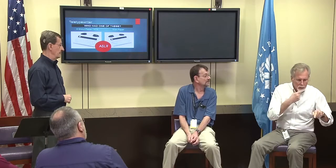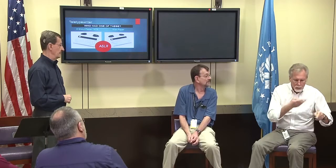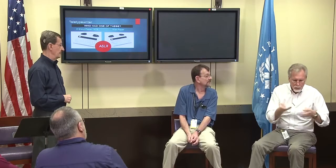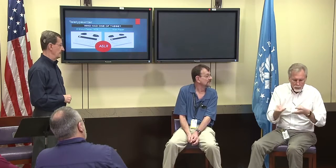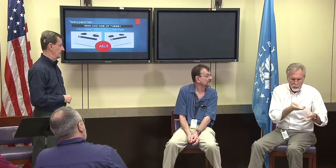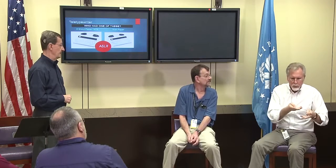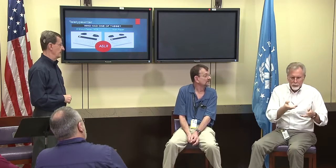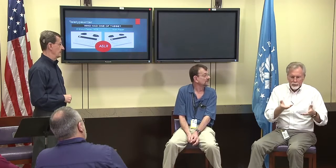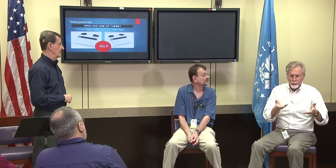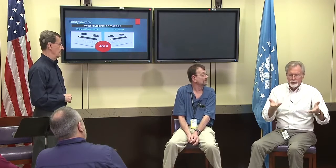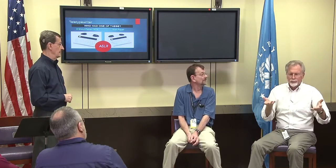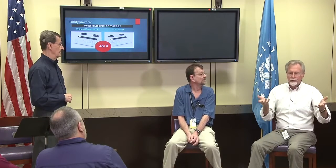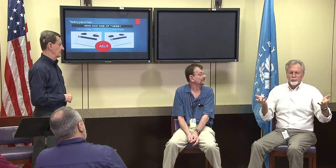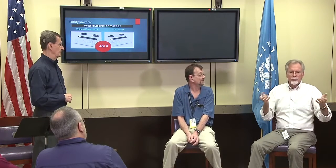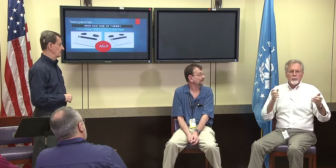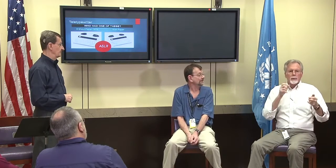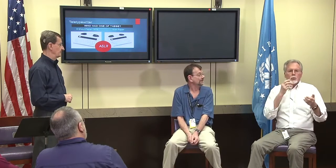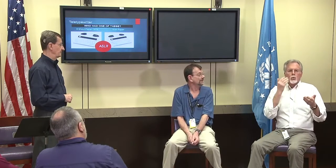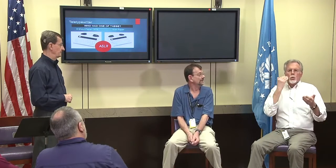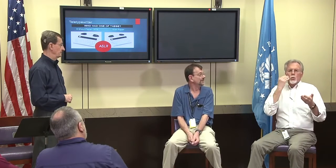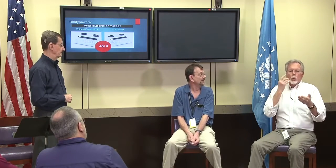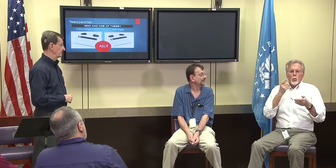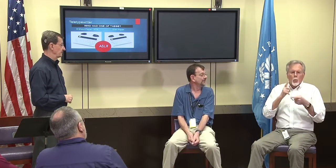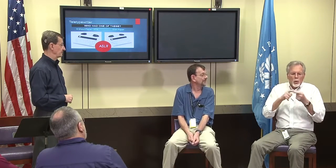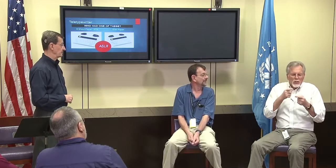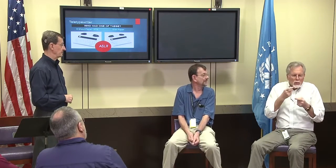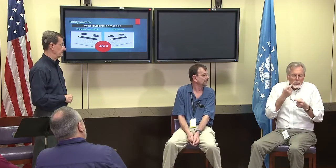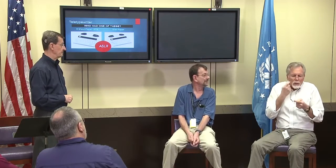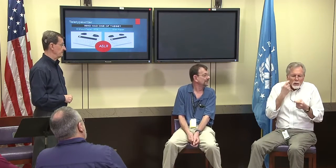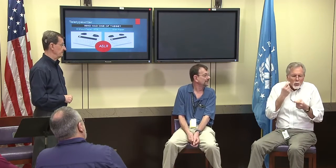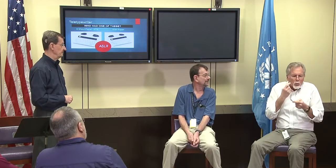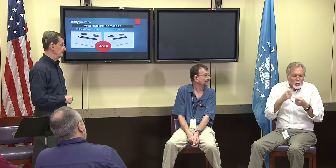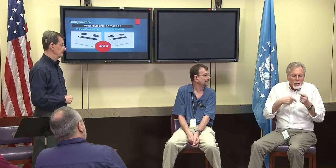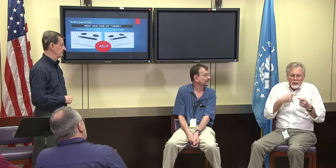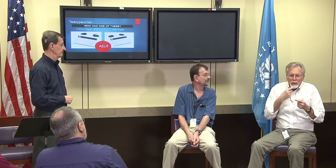and so you didn't have a record of what you were saying or what had been said previously.